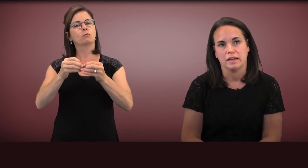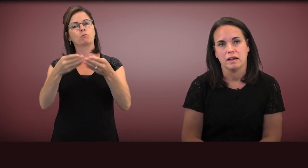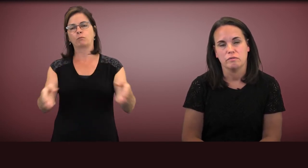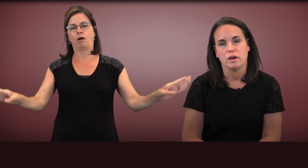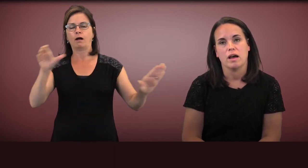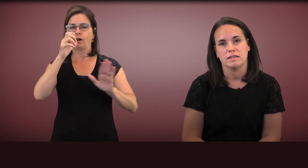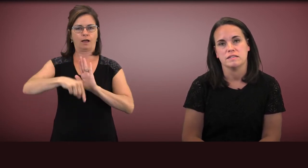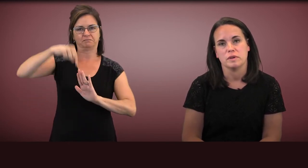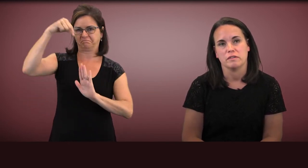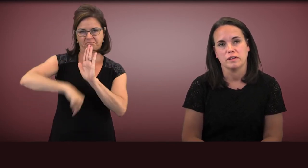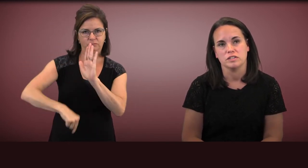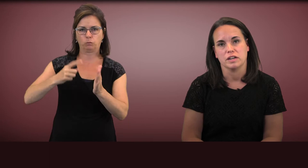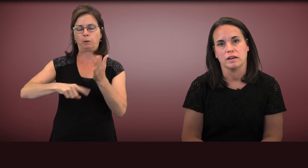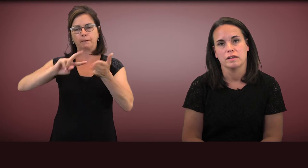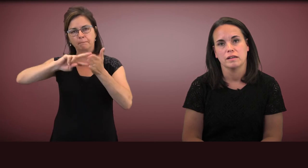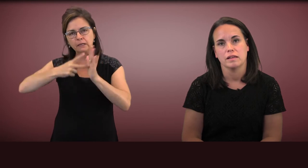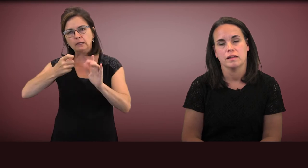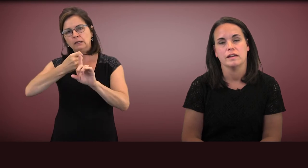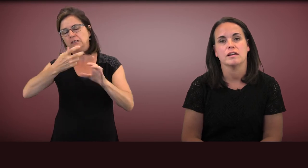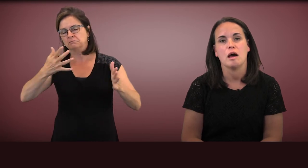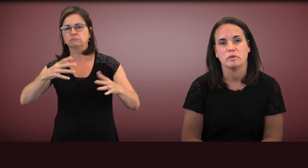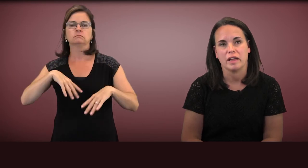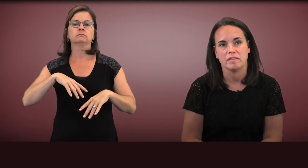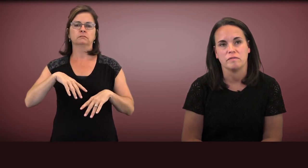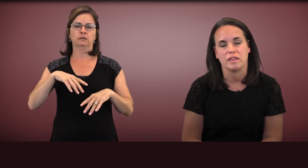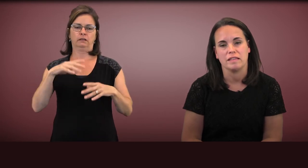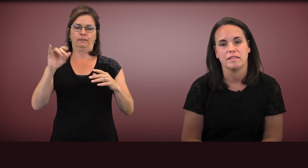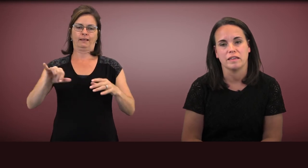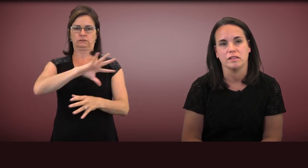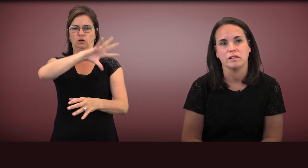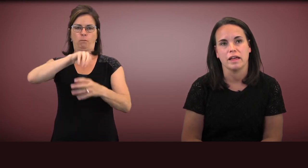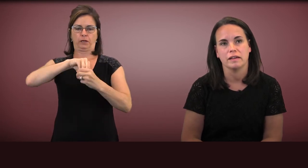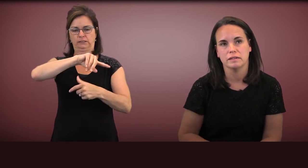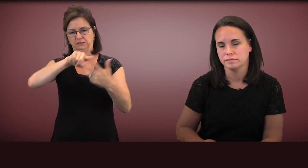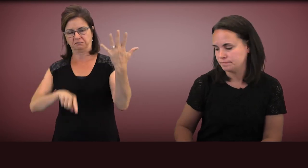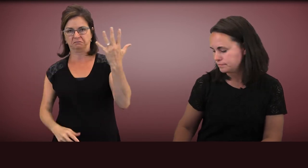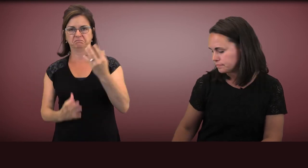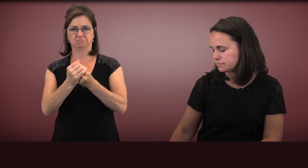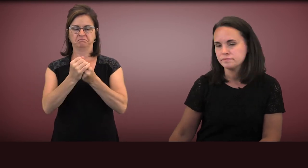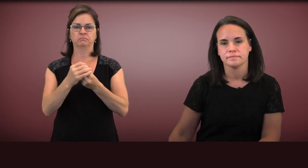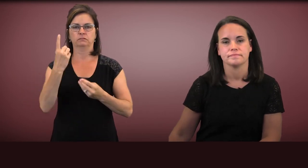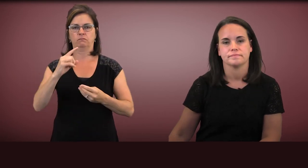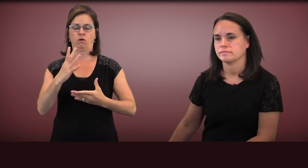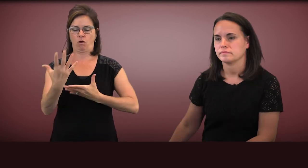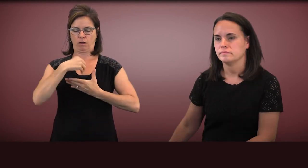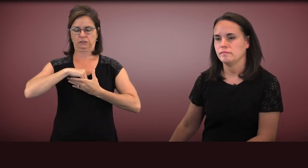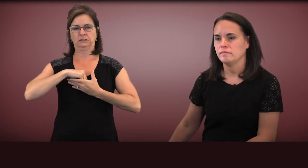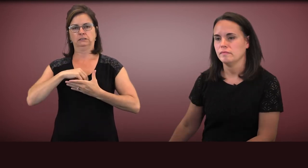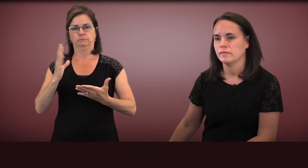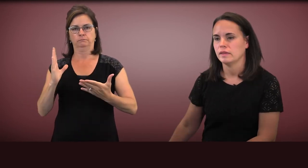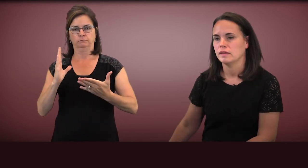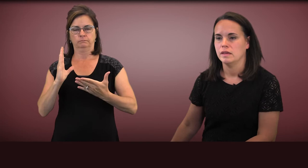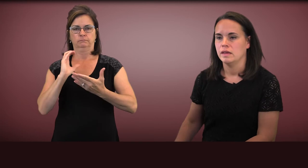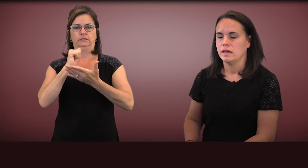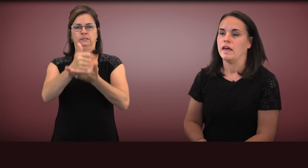of what autism intervention in a comprehensive sense can look like.